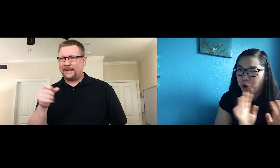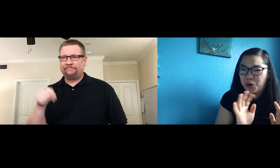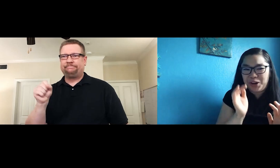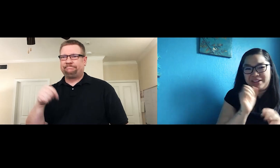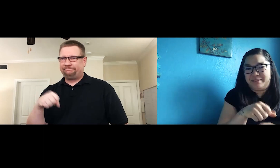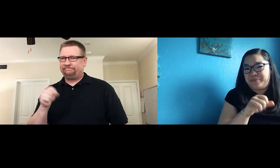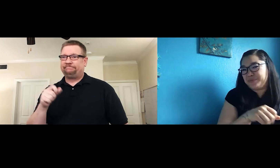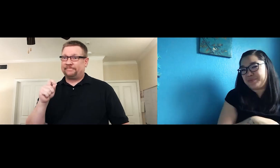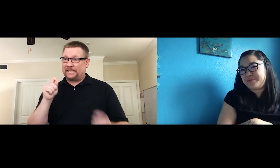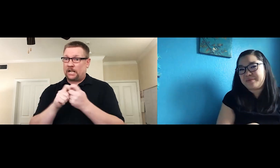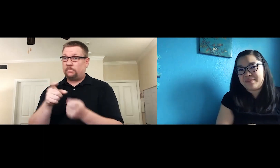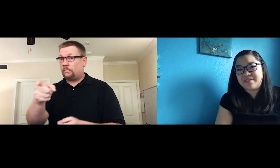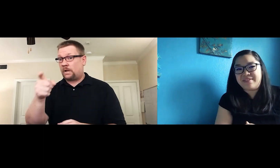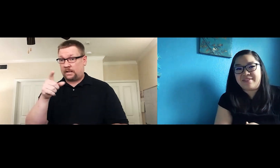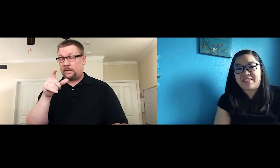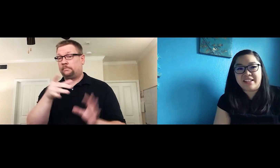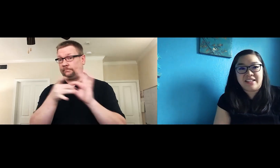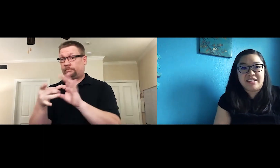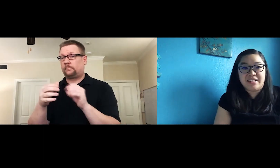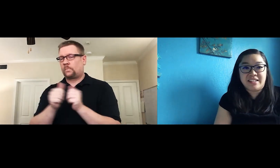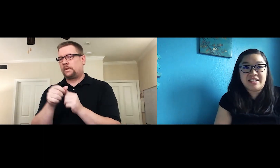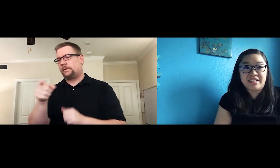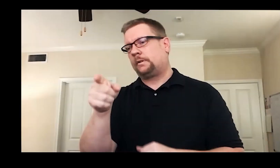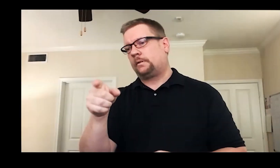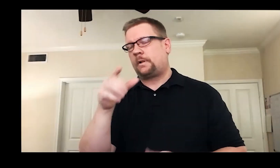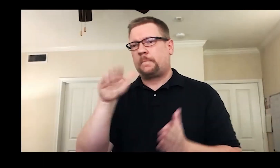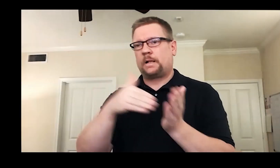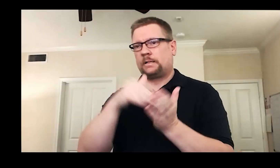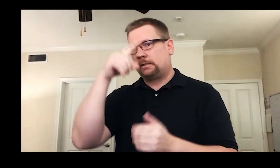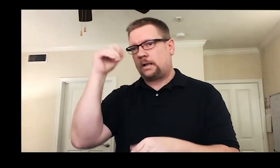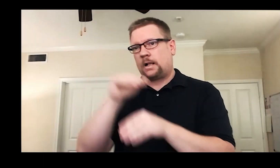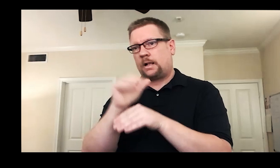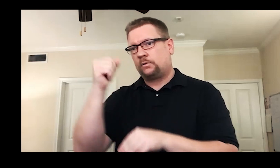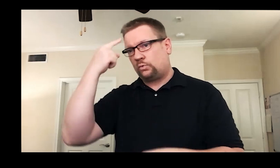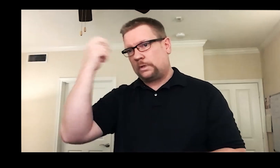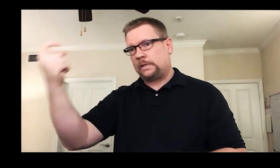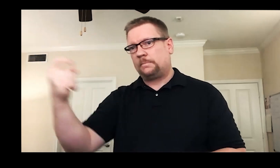Don’t just show up… No. That brings to mind Shakespeare’s, 'A Midsummer Night’s Dream'.